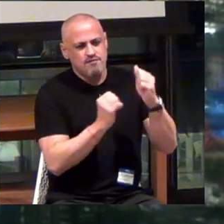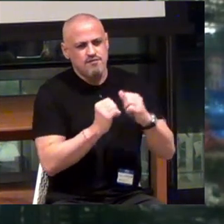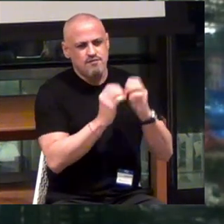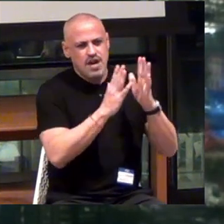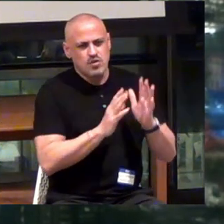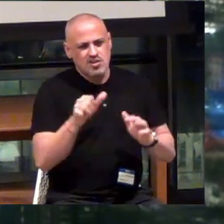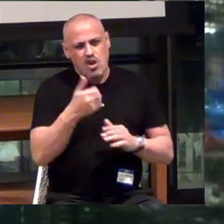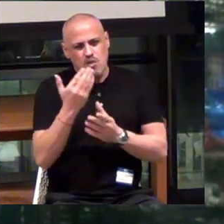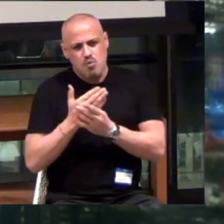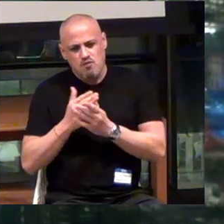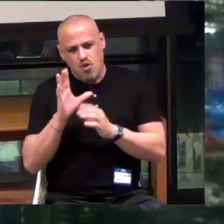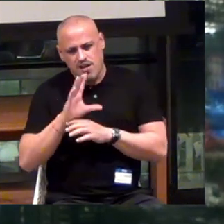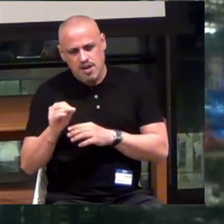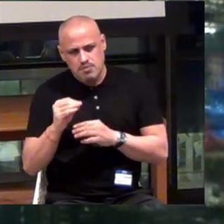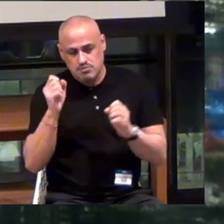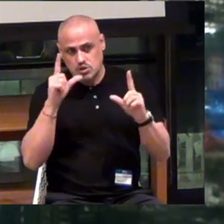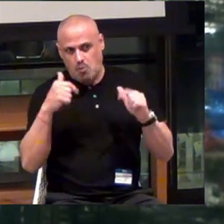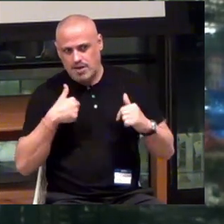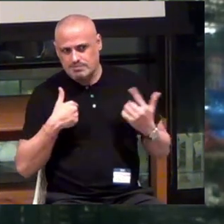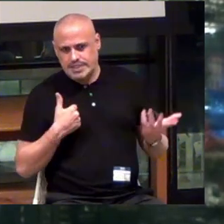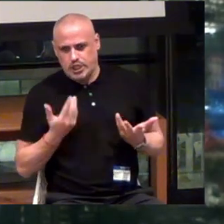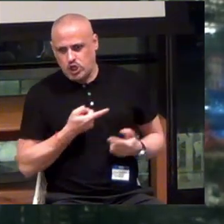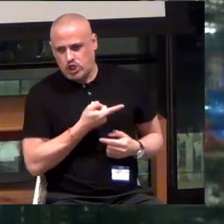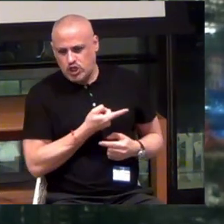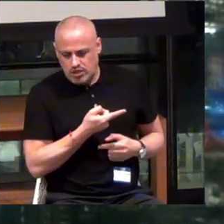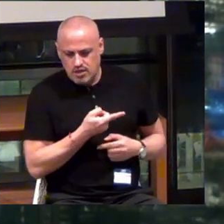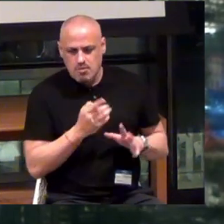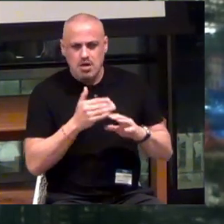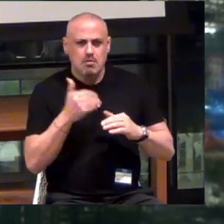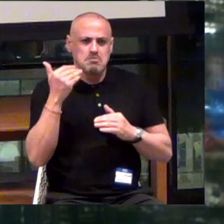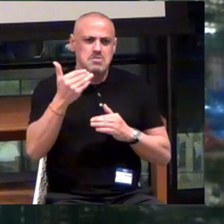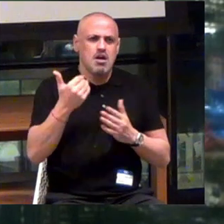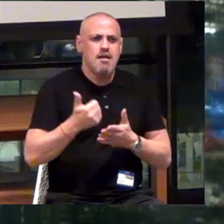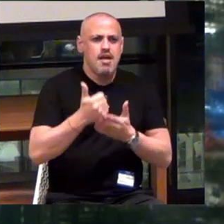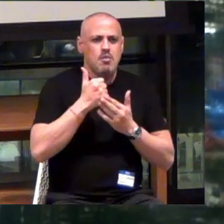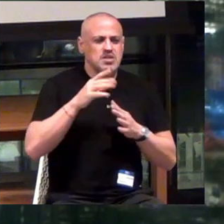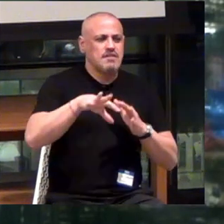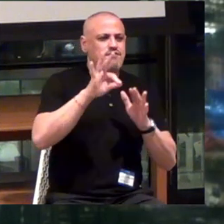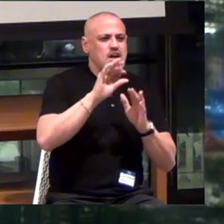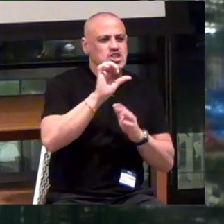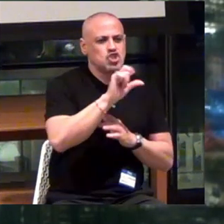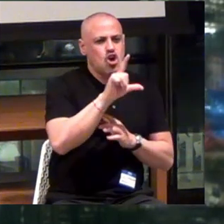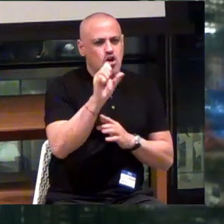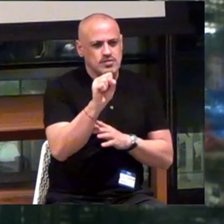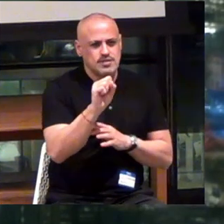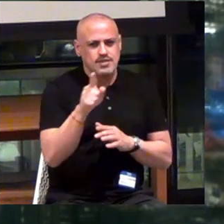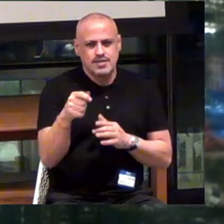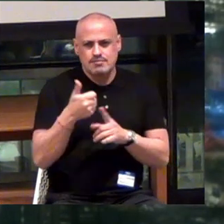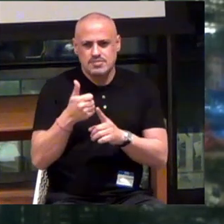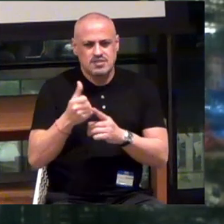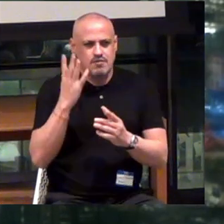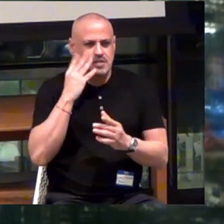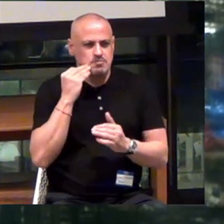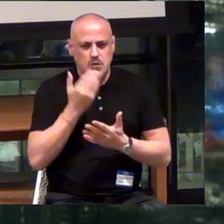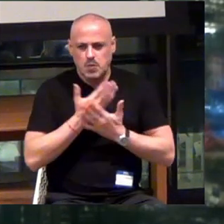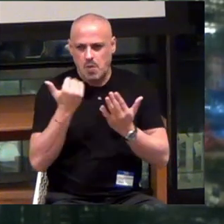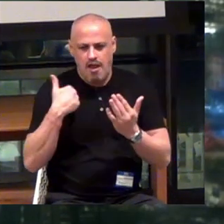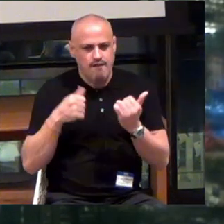It was a nice surprise for me. But Jan helped us find Charles. And Charles didn't have experience in assistive technology.